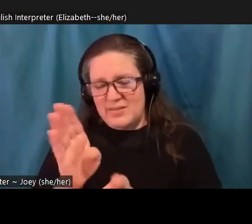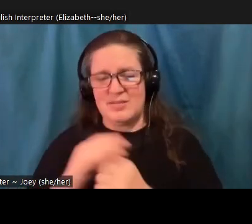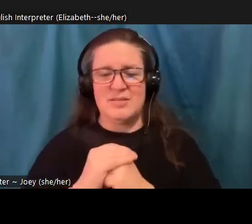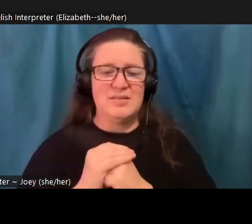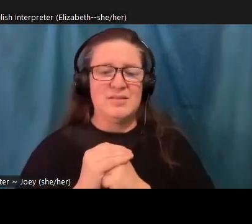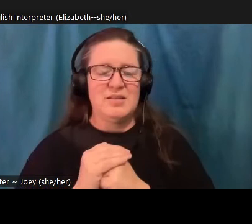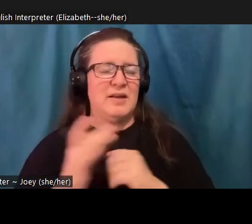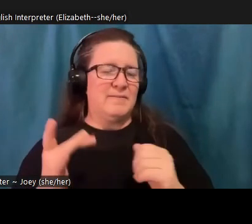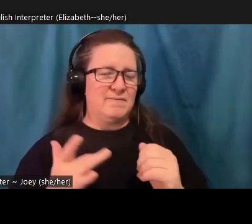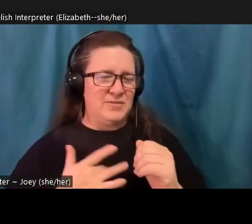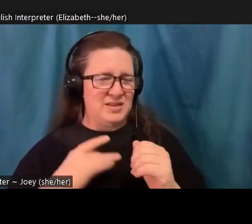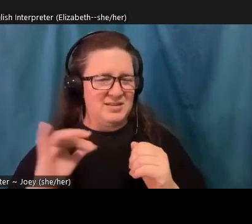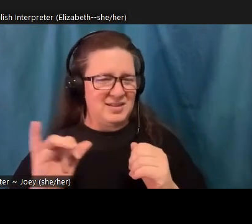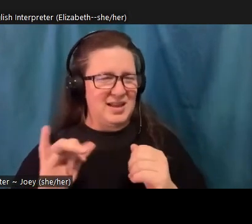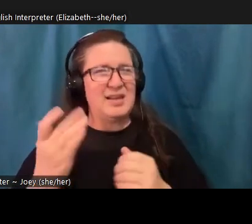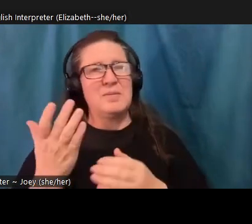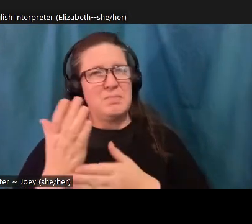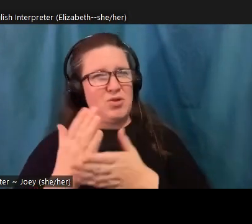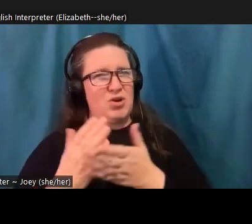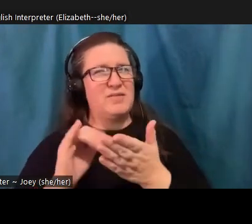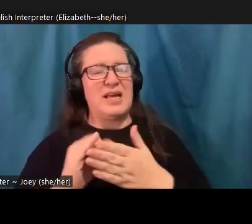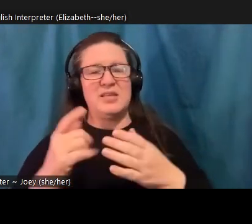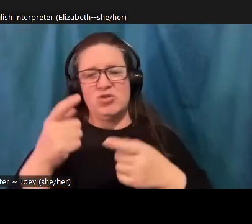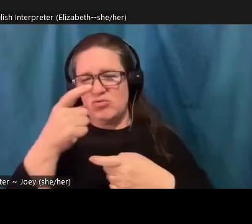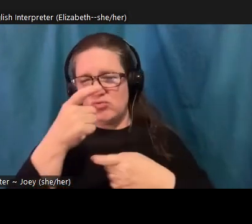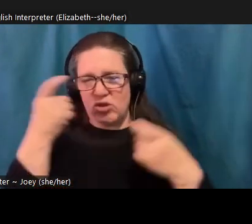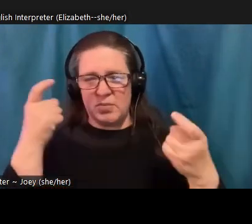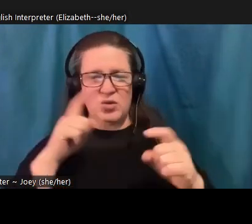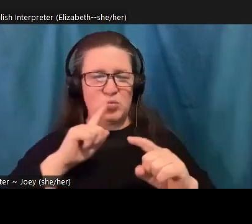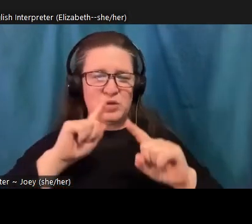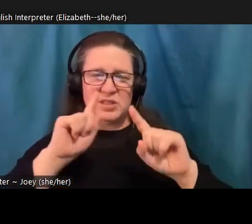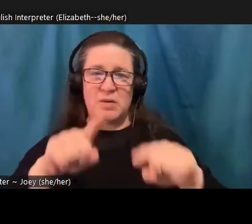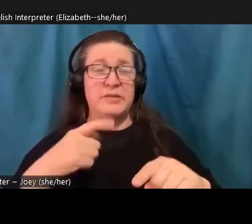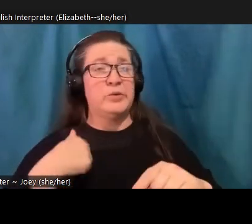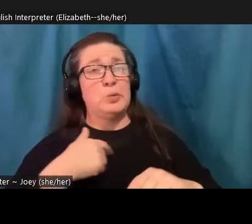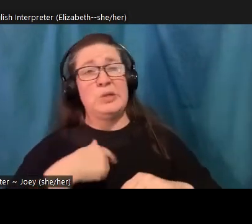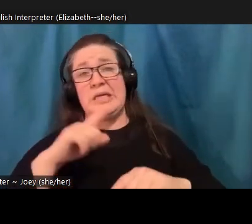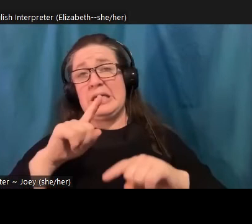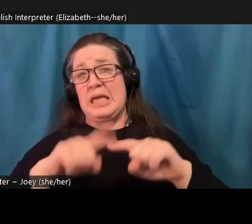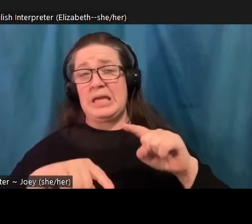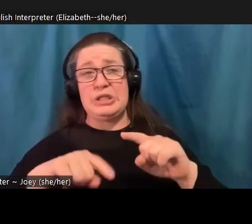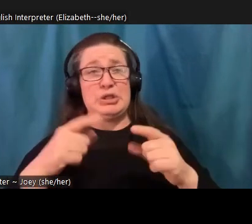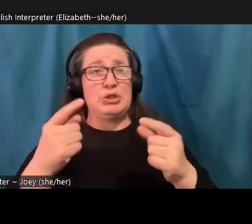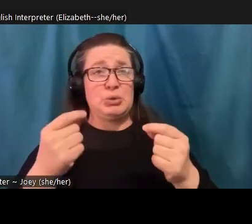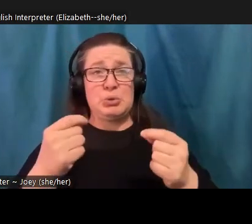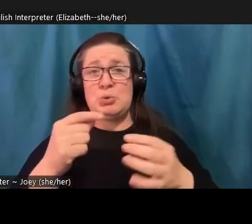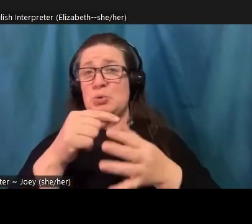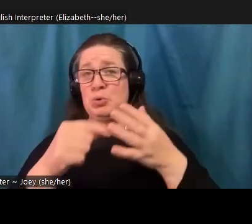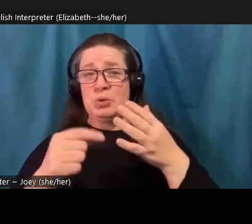like, you know, trauma response or something like, oh, we can't do you know, like, I forget the term you're using, we're like, oh, we can't do anything, because we can't be claim